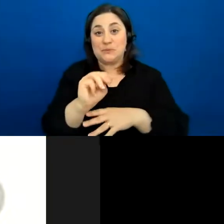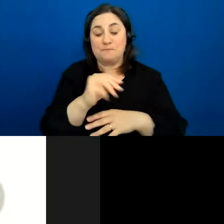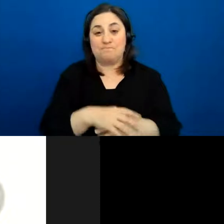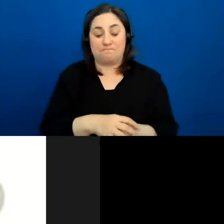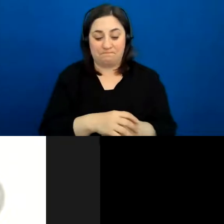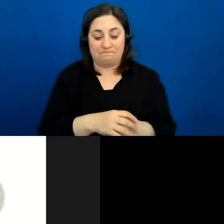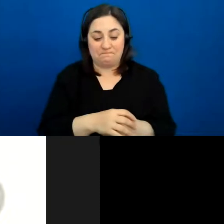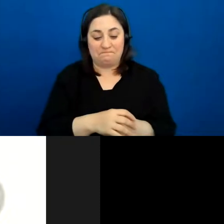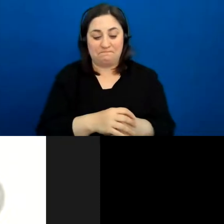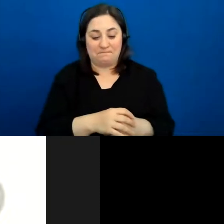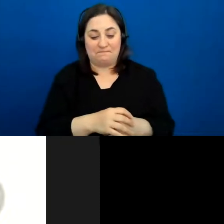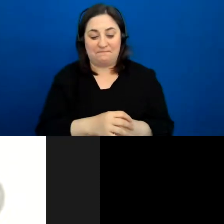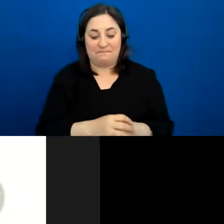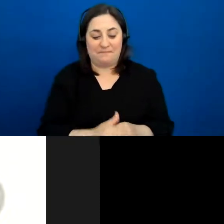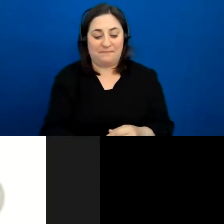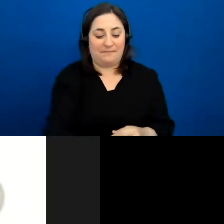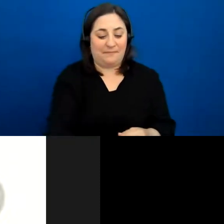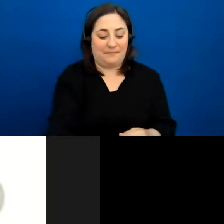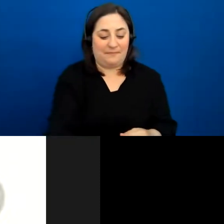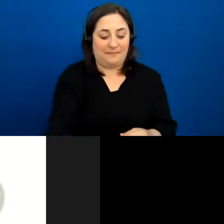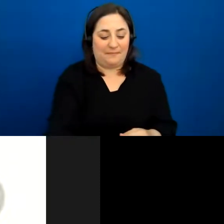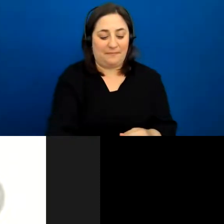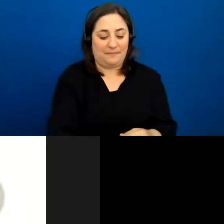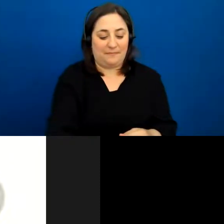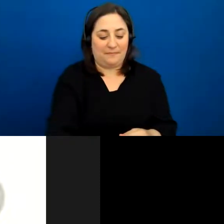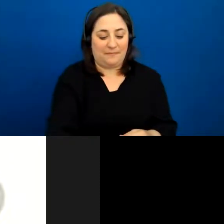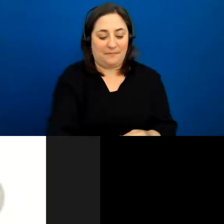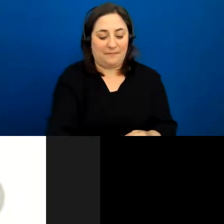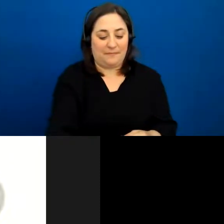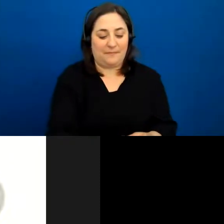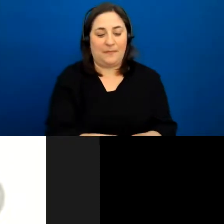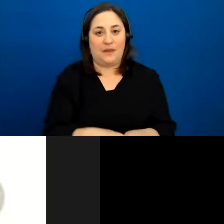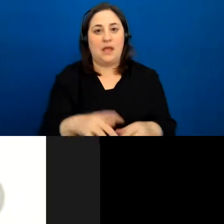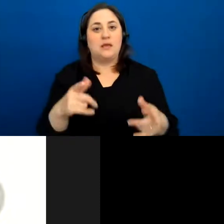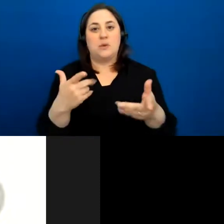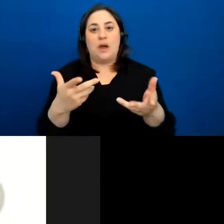but yeah that's one thing I really like to do. I just want to cover a little bit about